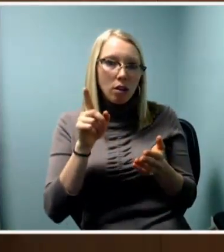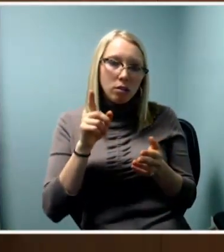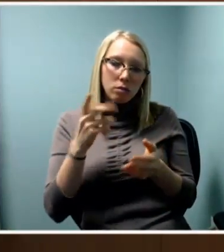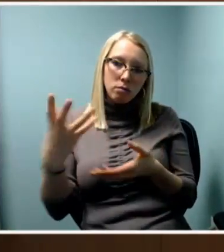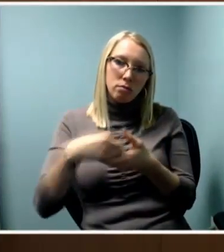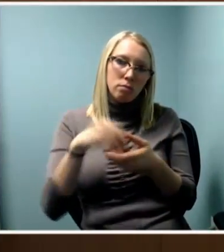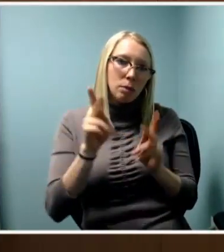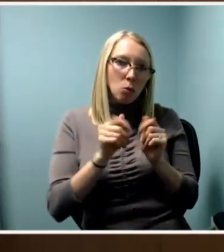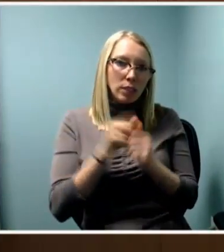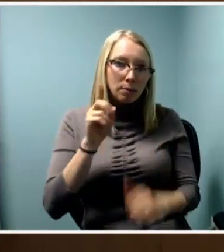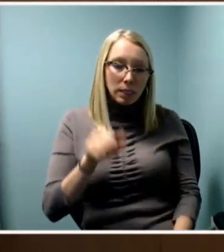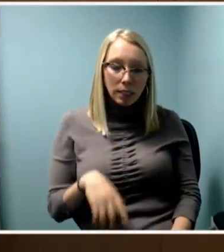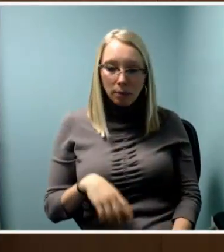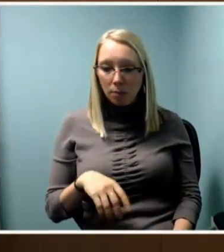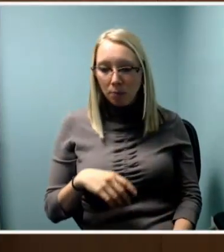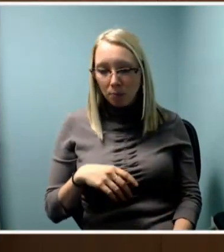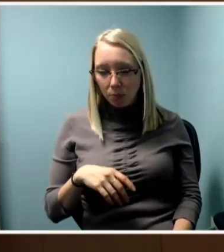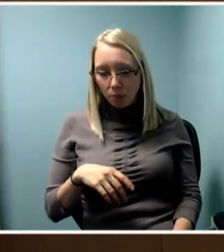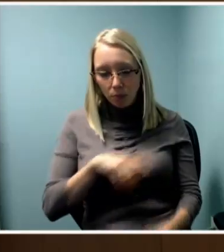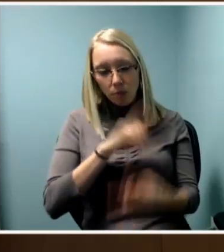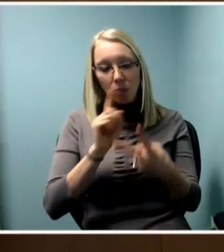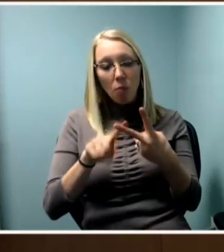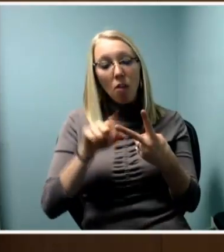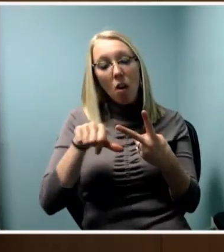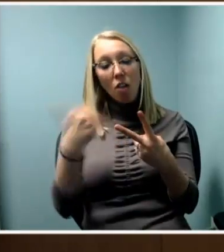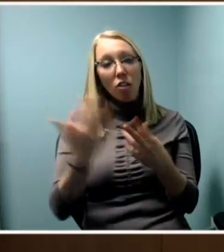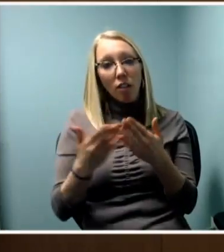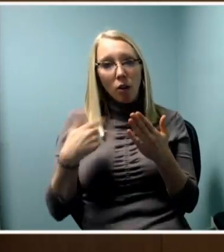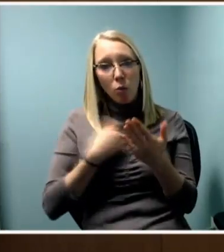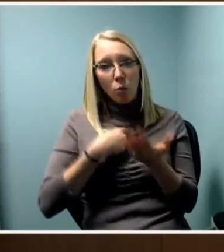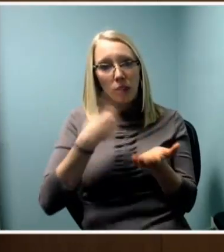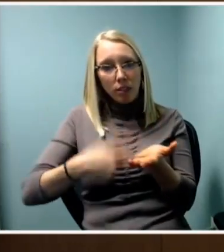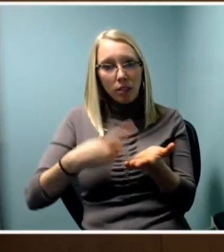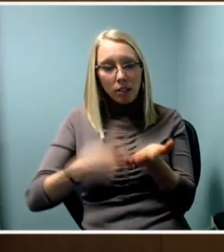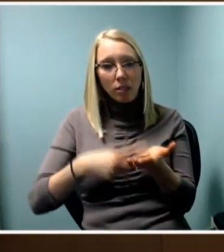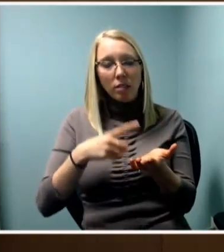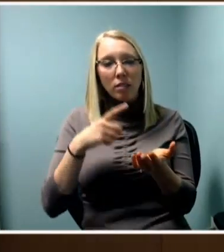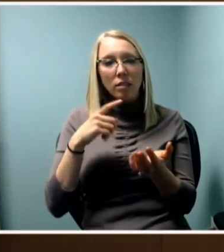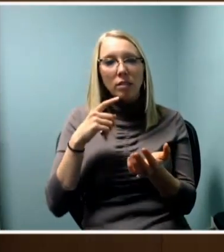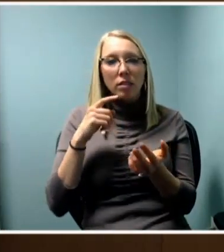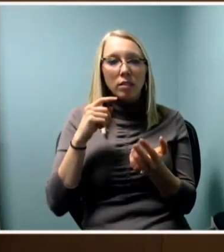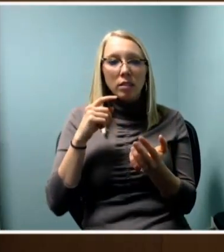The other thing we talked about was specific to deaf actors.